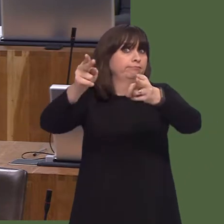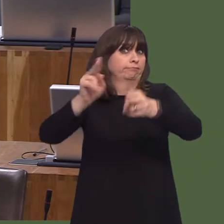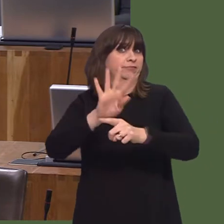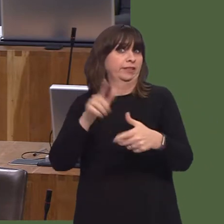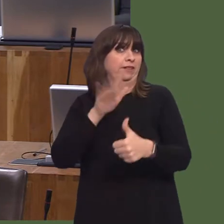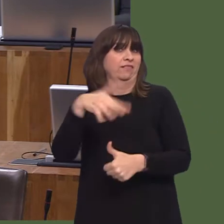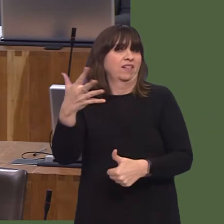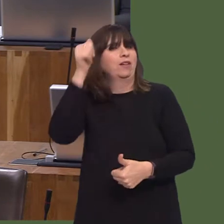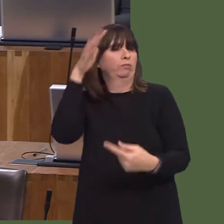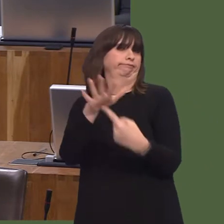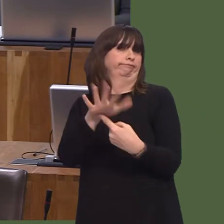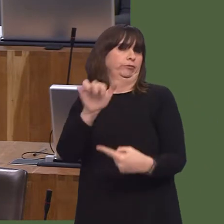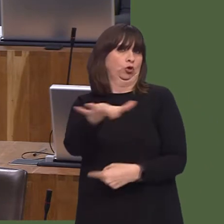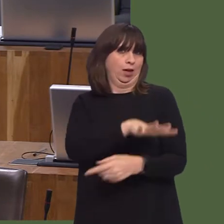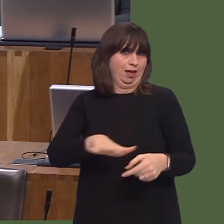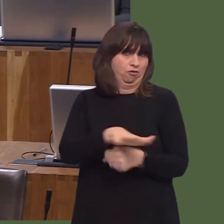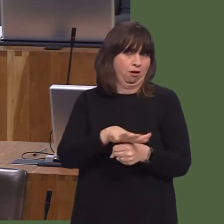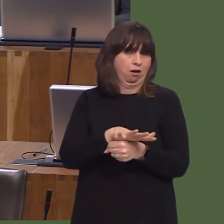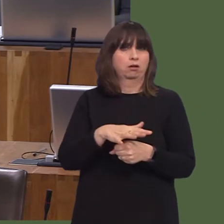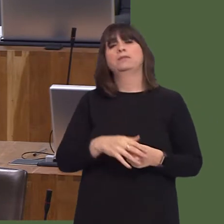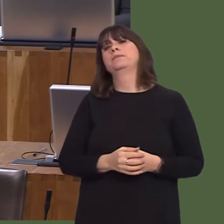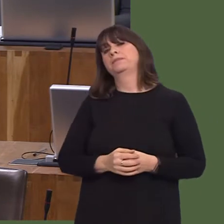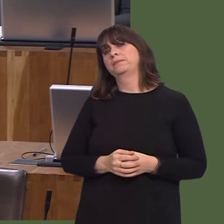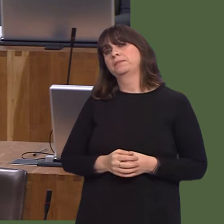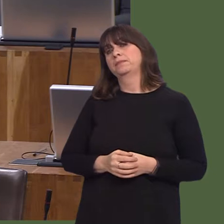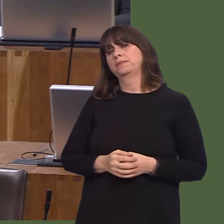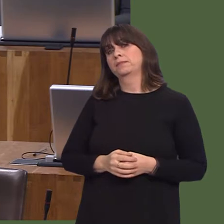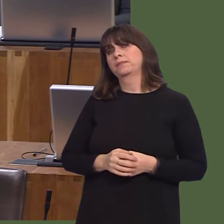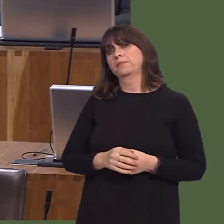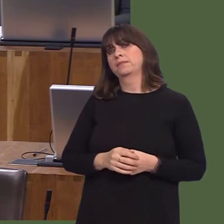They hold the board to account, of course, but in terms of knowledge and expertise, it's not quite as easy as that.